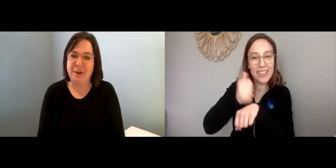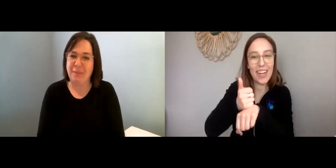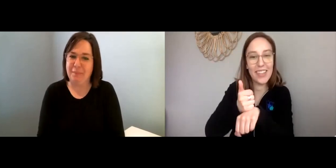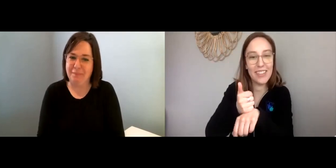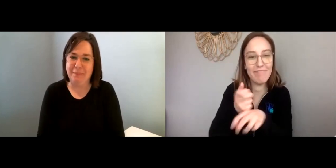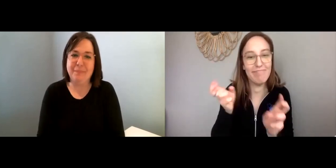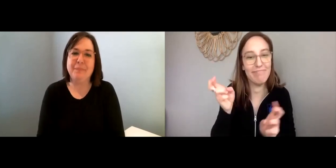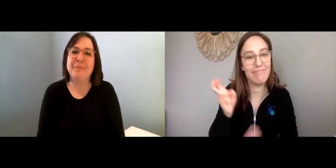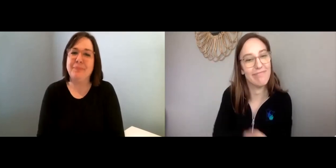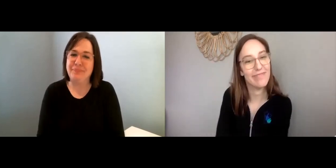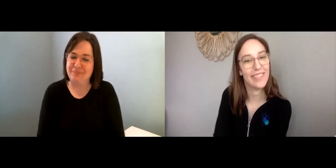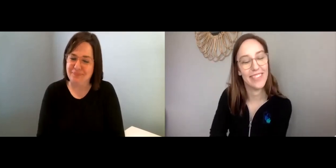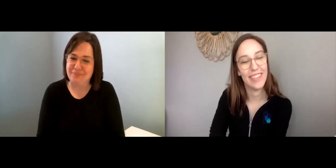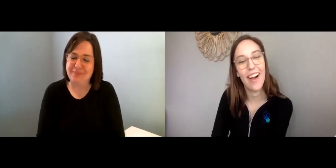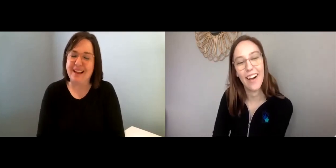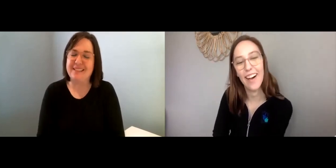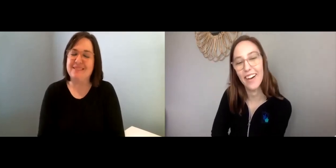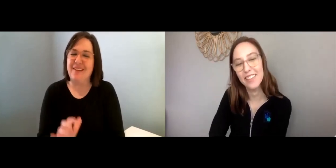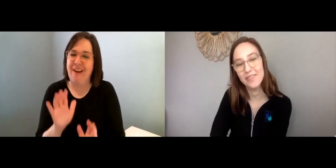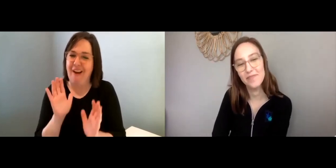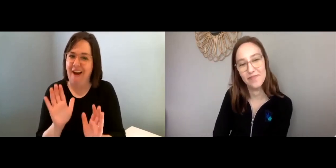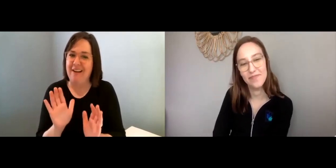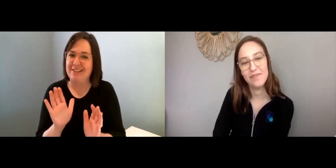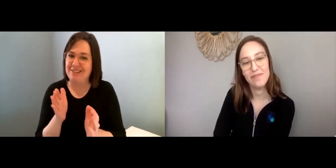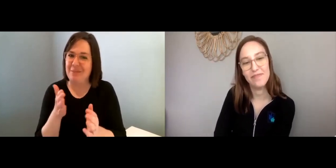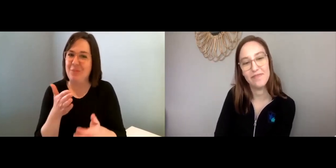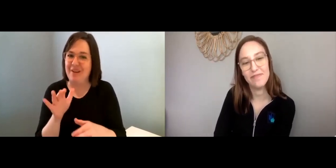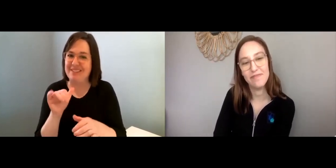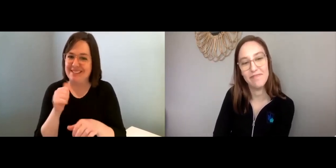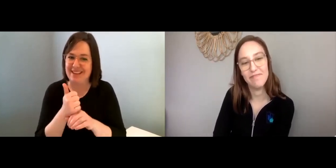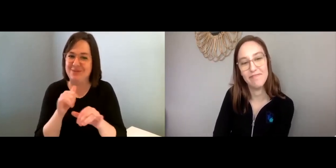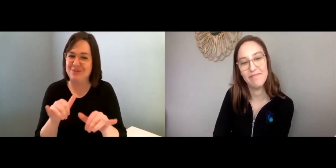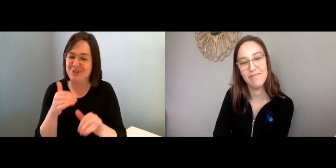That helps my mindset. Lisa: That’s awesome!